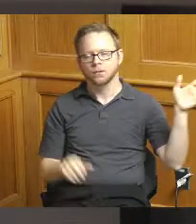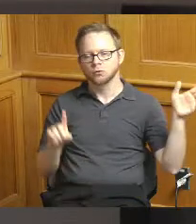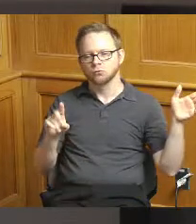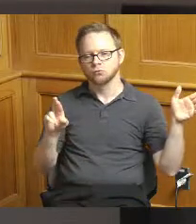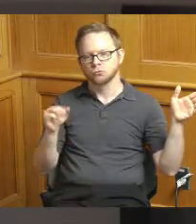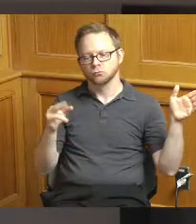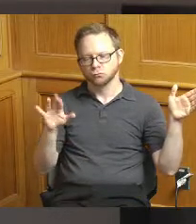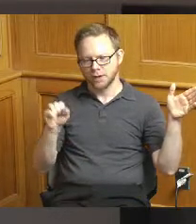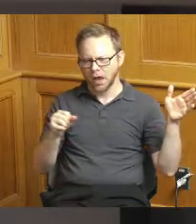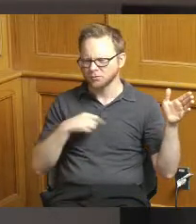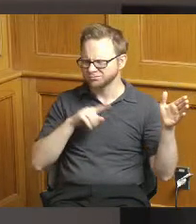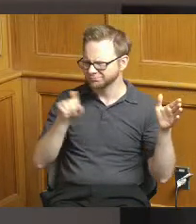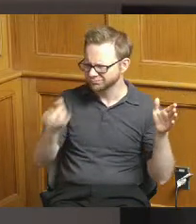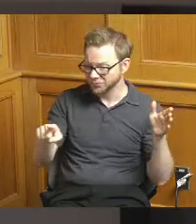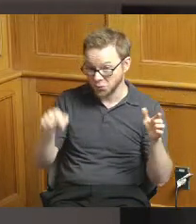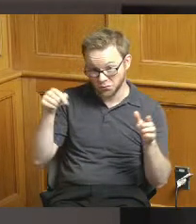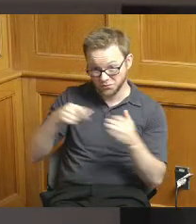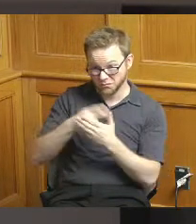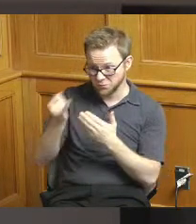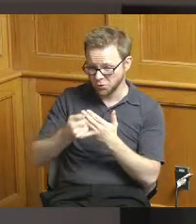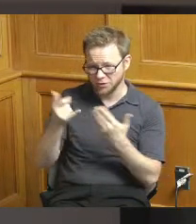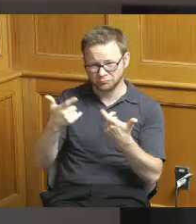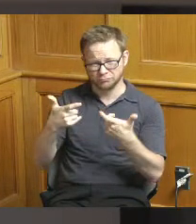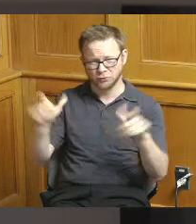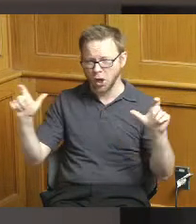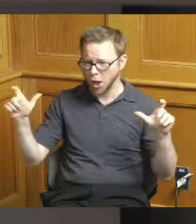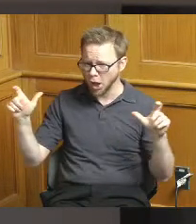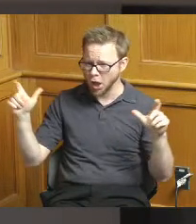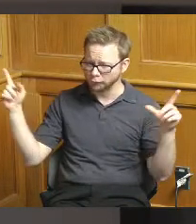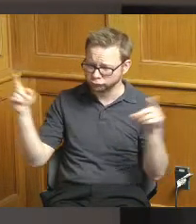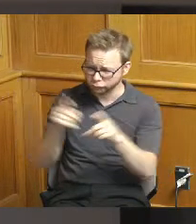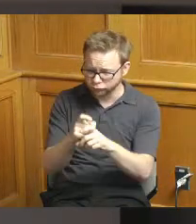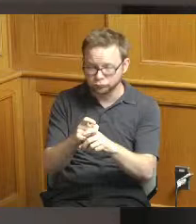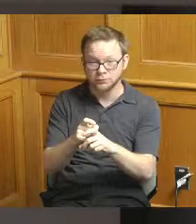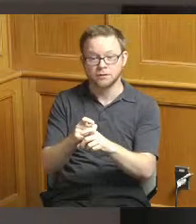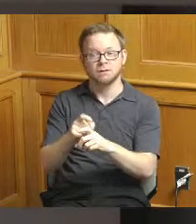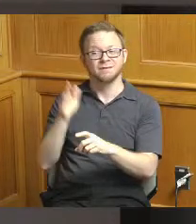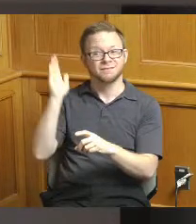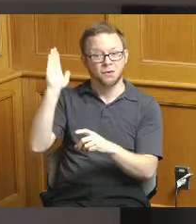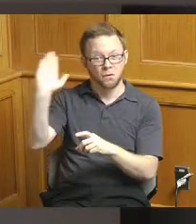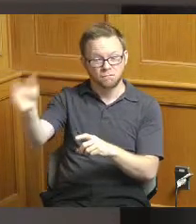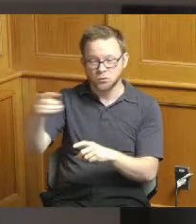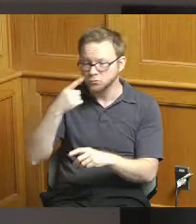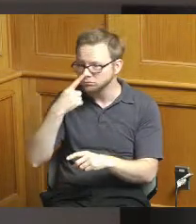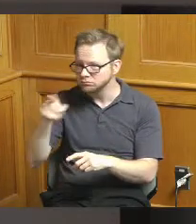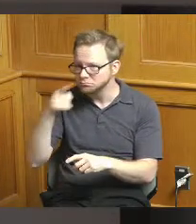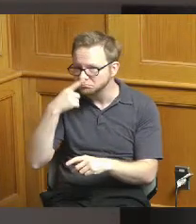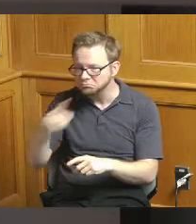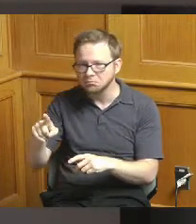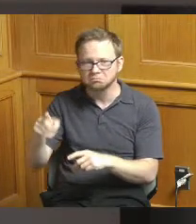project as big as this one in the future could you give us a general sense maybe as one of the